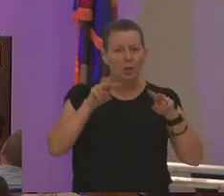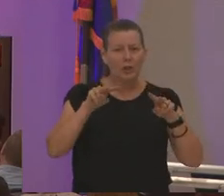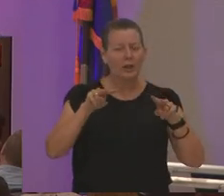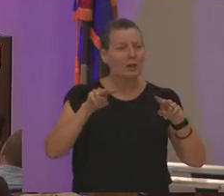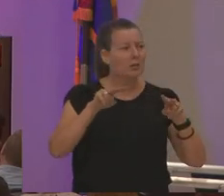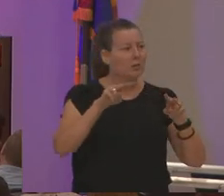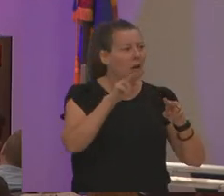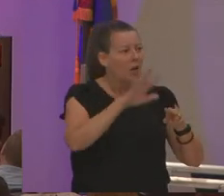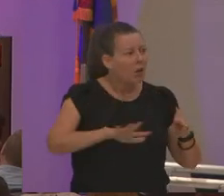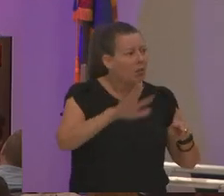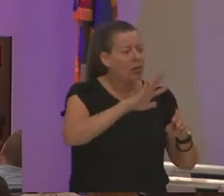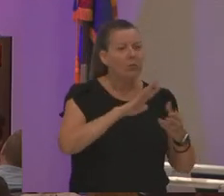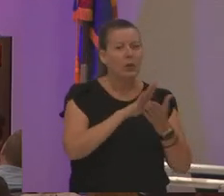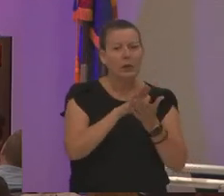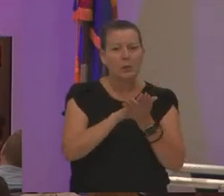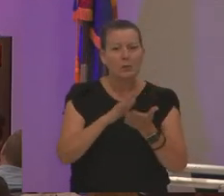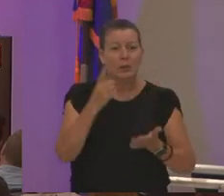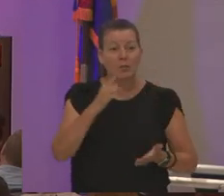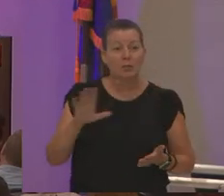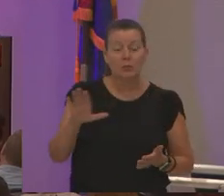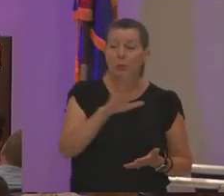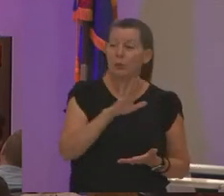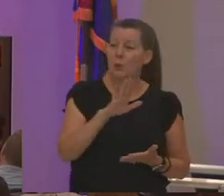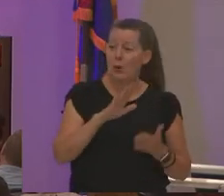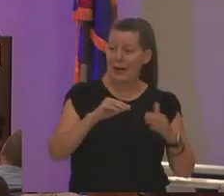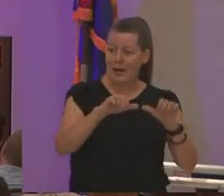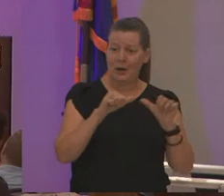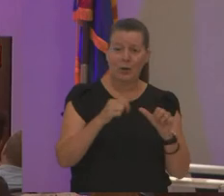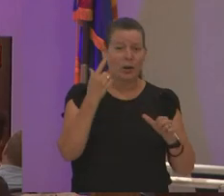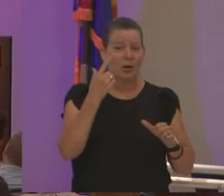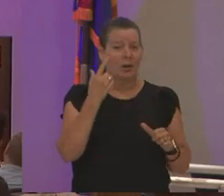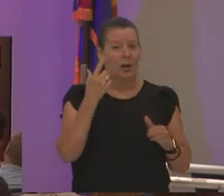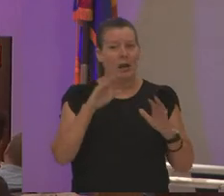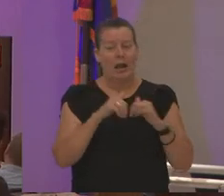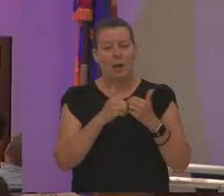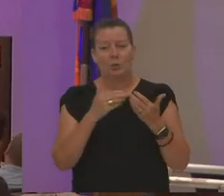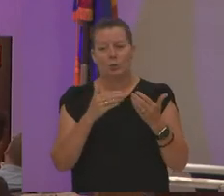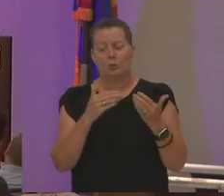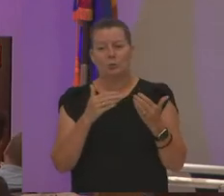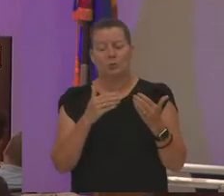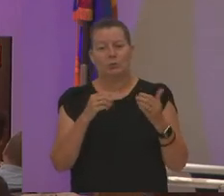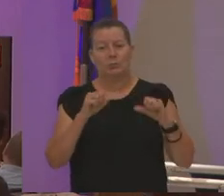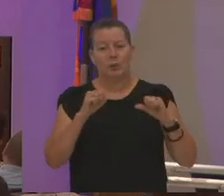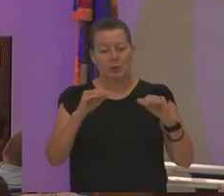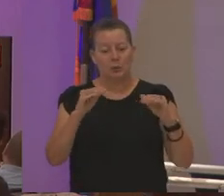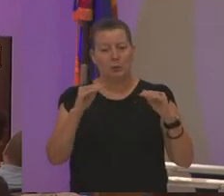mean for your area what does that mean in terms of us advance being advancing our institution